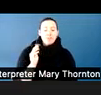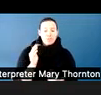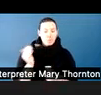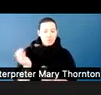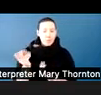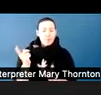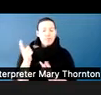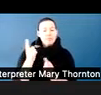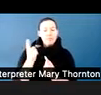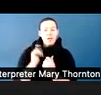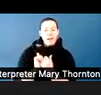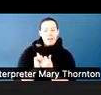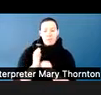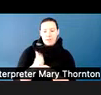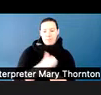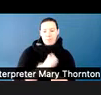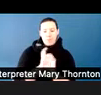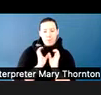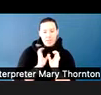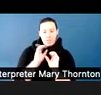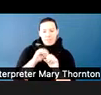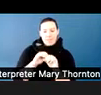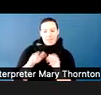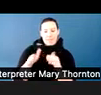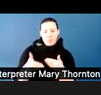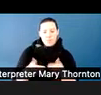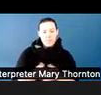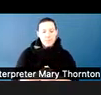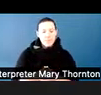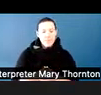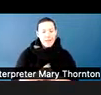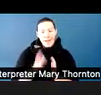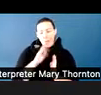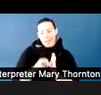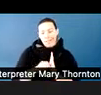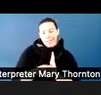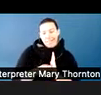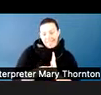communication in the classroom, just to belabor the point a little bit, we want to always remember